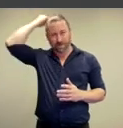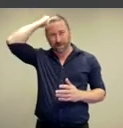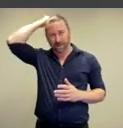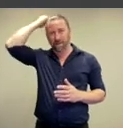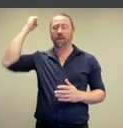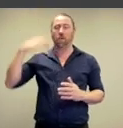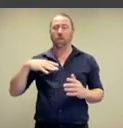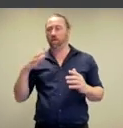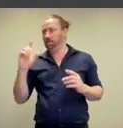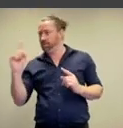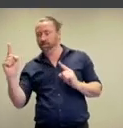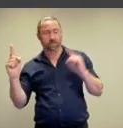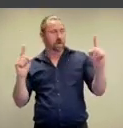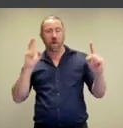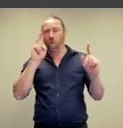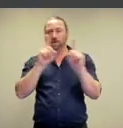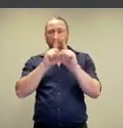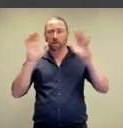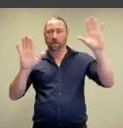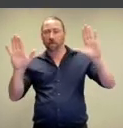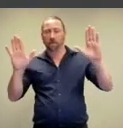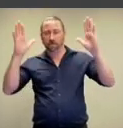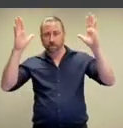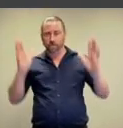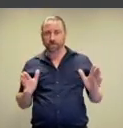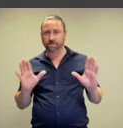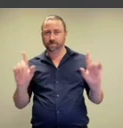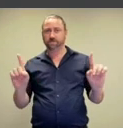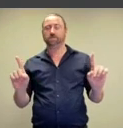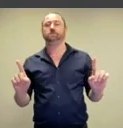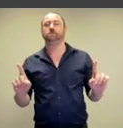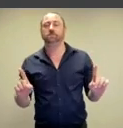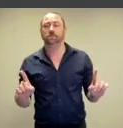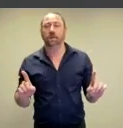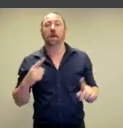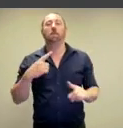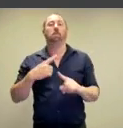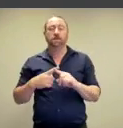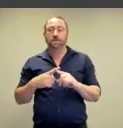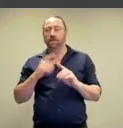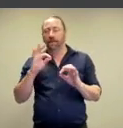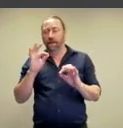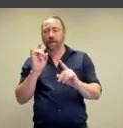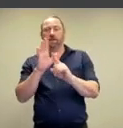in attempting to look like each other,